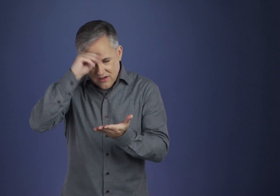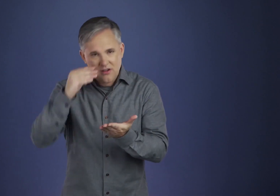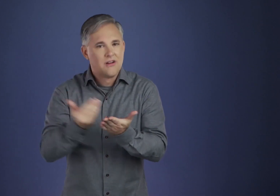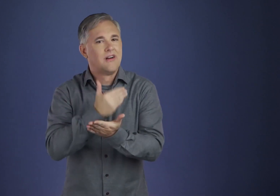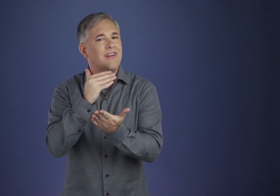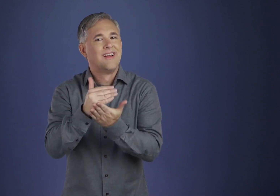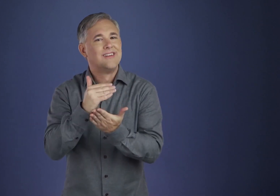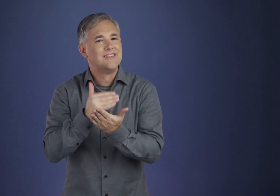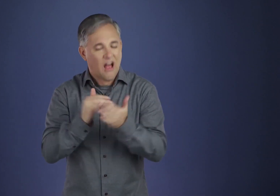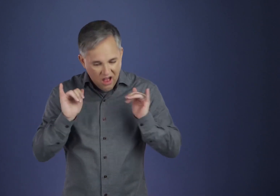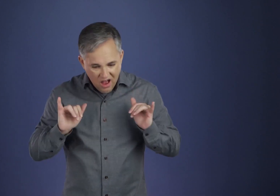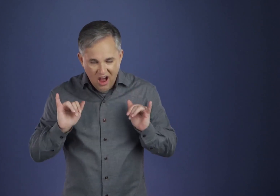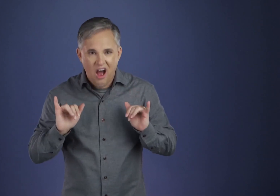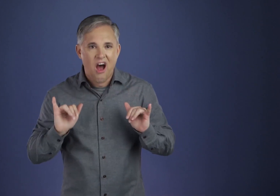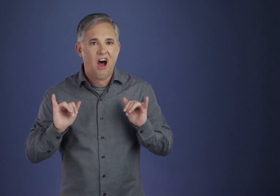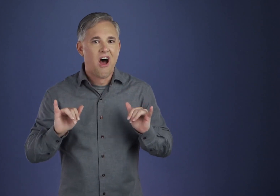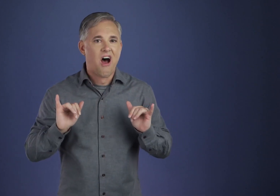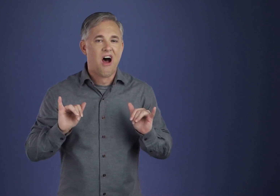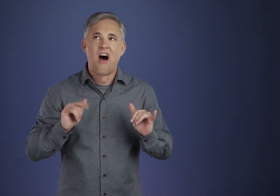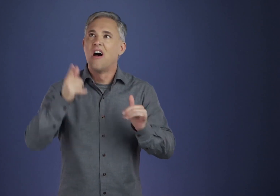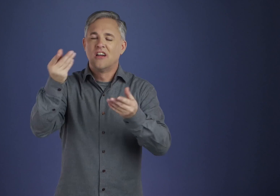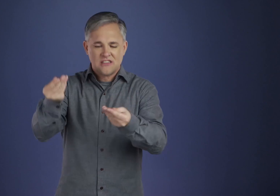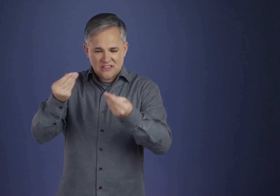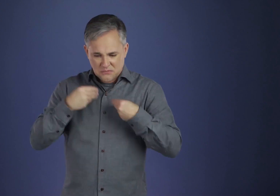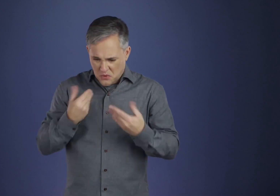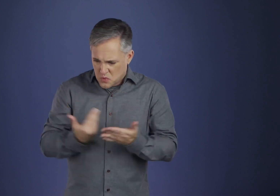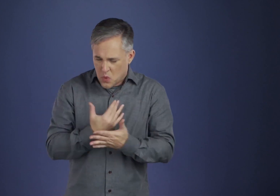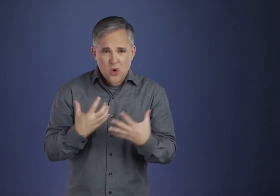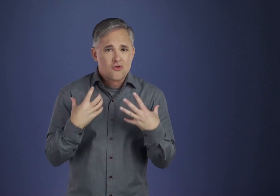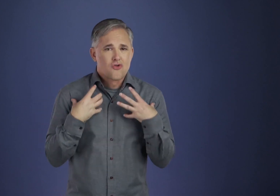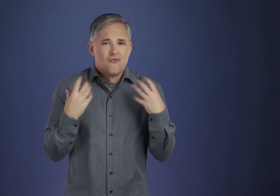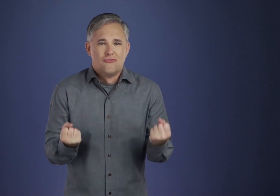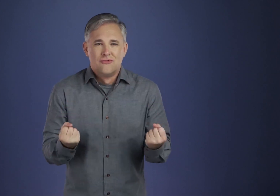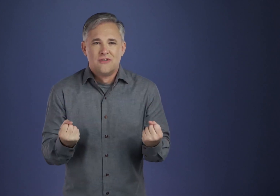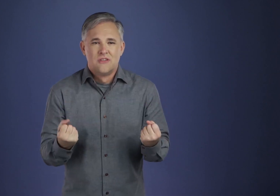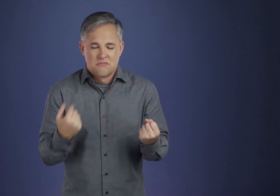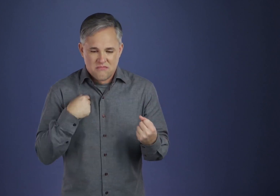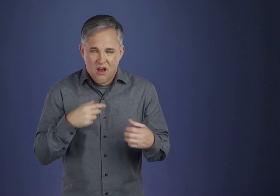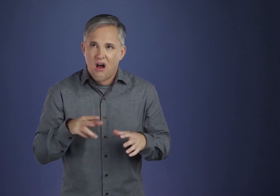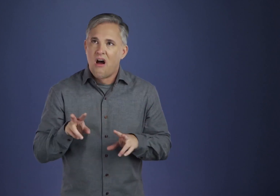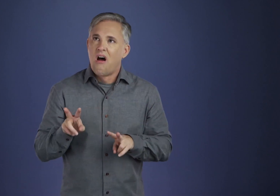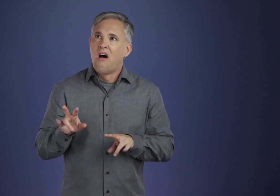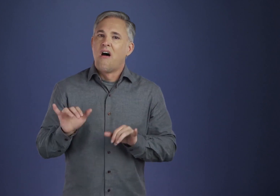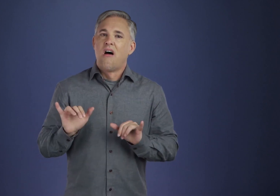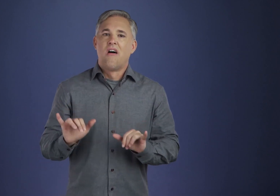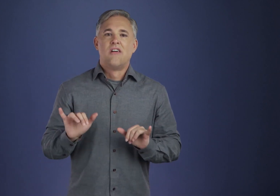when the hand of God seemed heavy or even unjust, new lessons for living were learned,